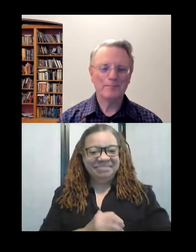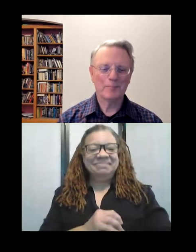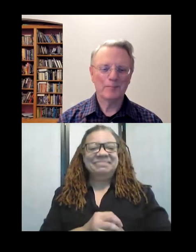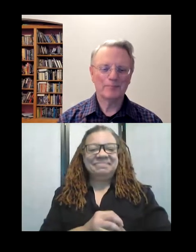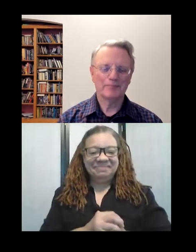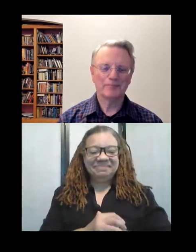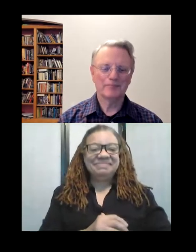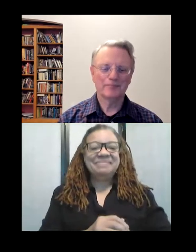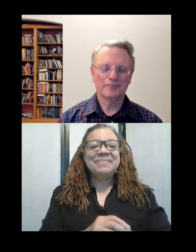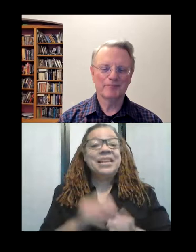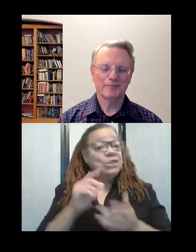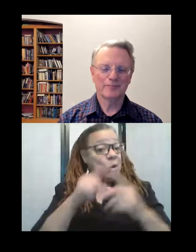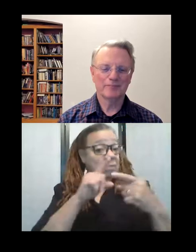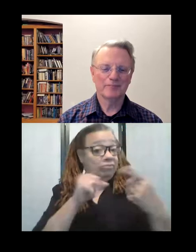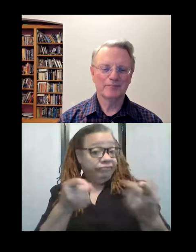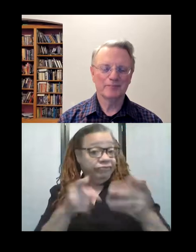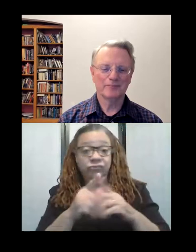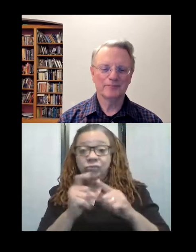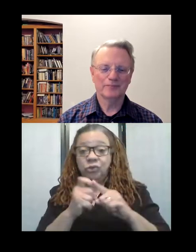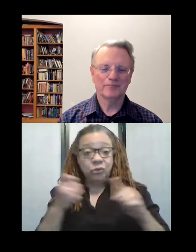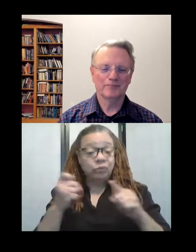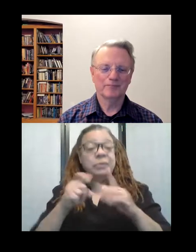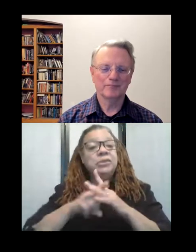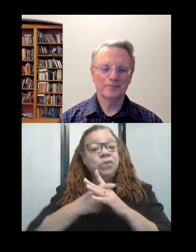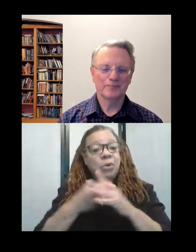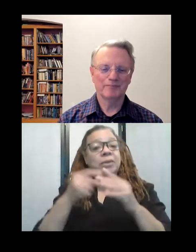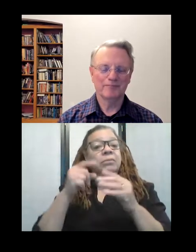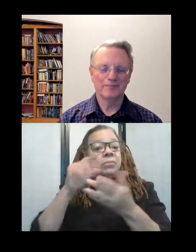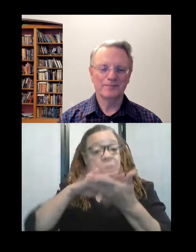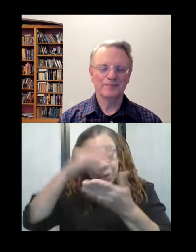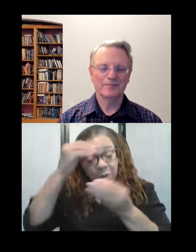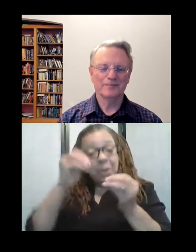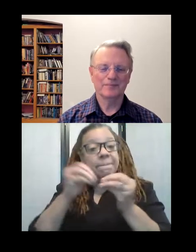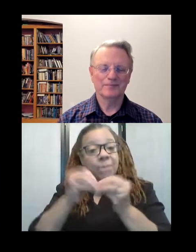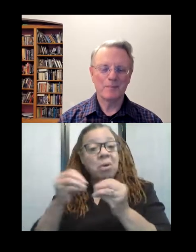So from there you went and learned how to sew more things, and read patterns and things?